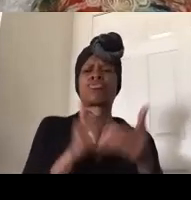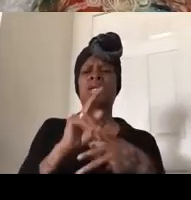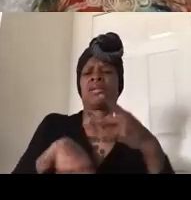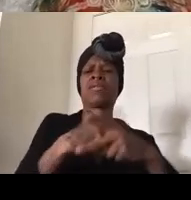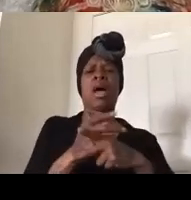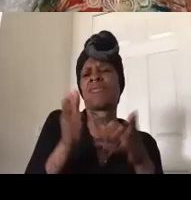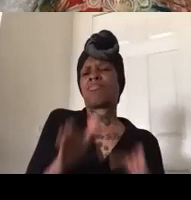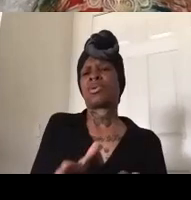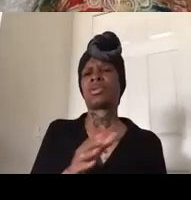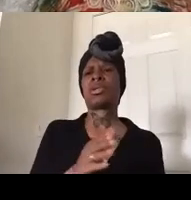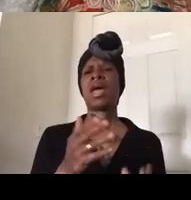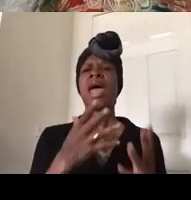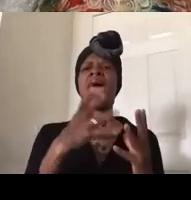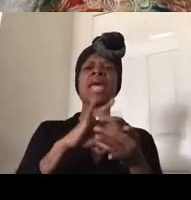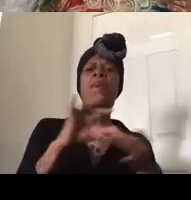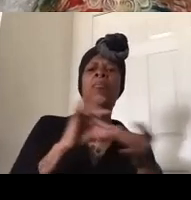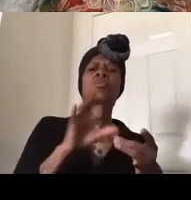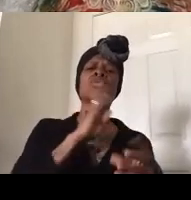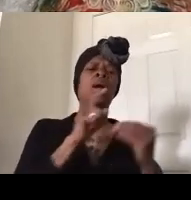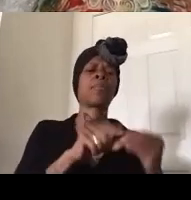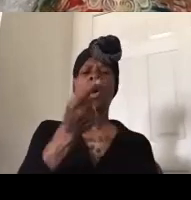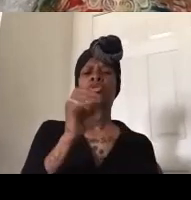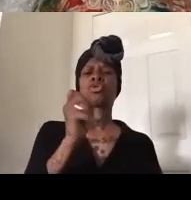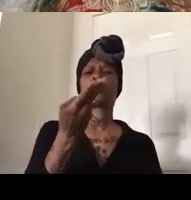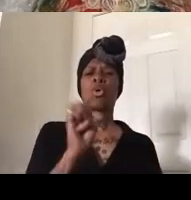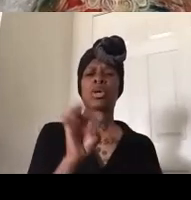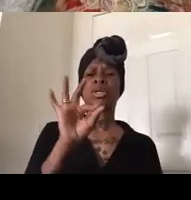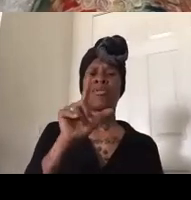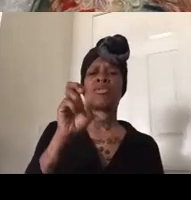the murders of george floyd and breonna taylor across the country